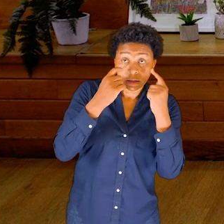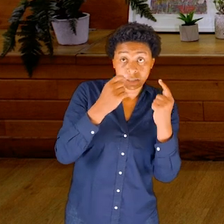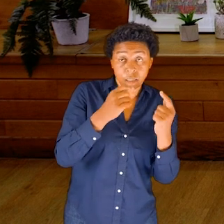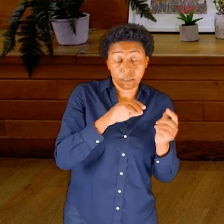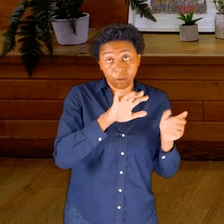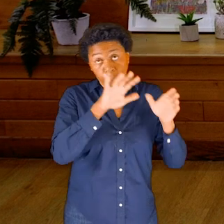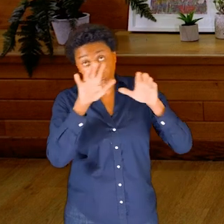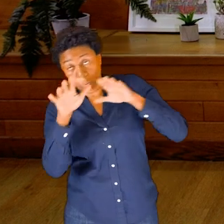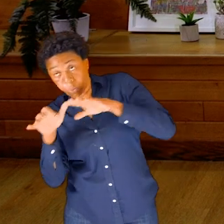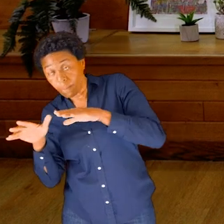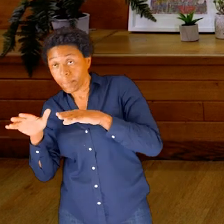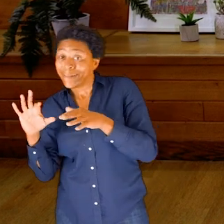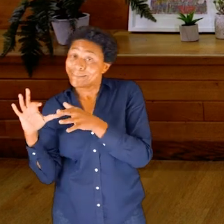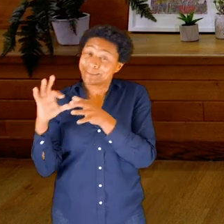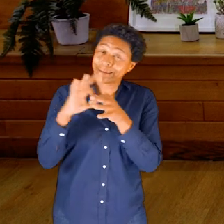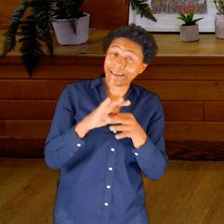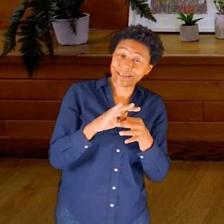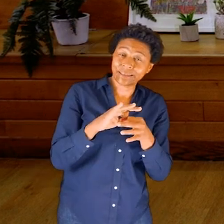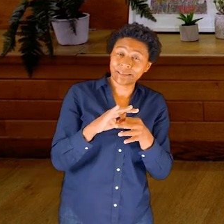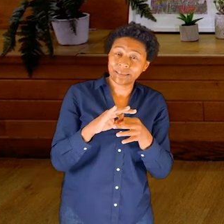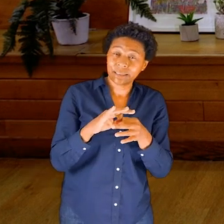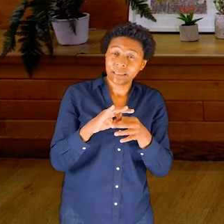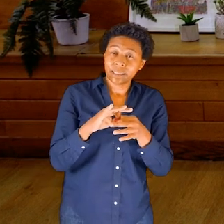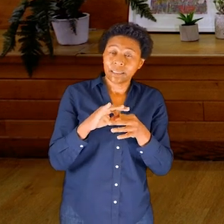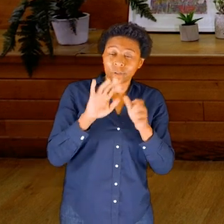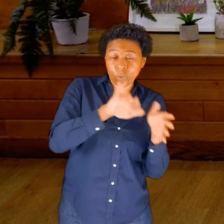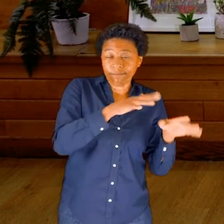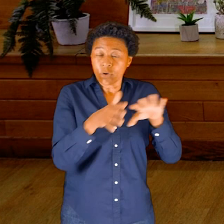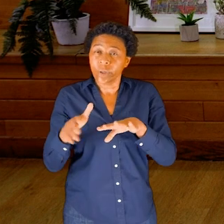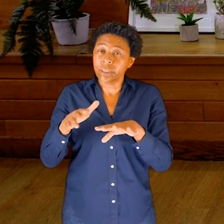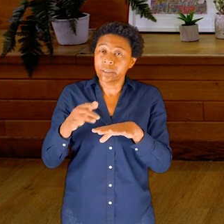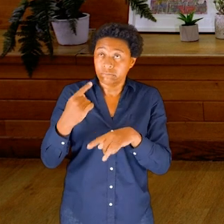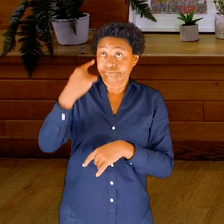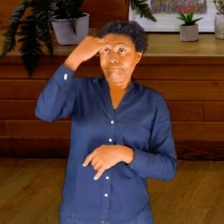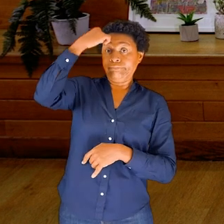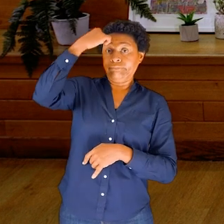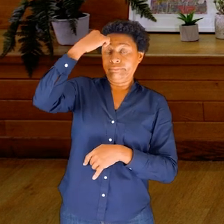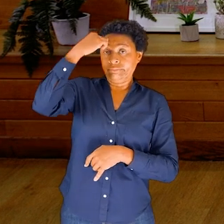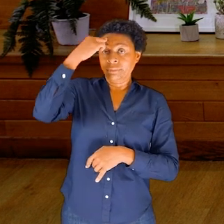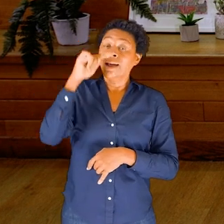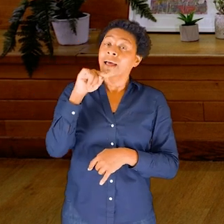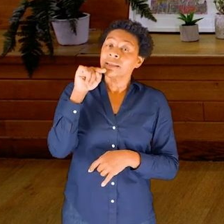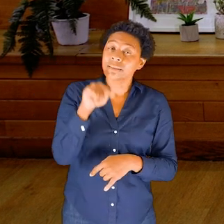and connects into the fluid inside the skull, inside the brain, that connects